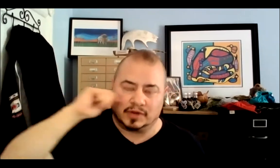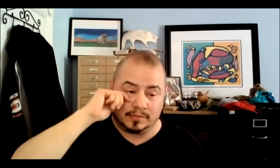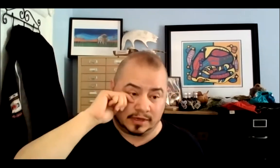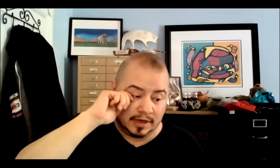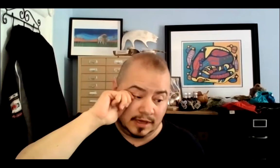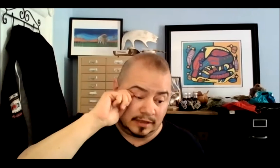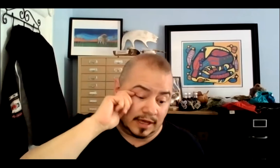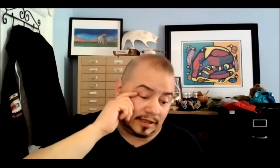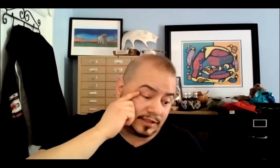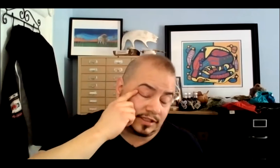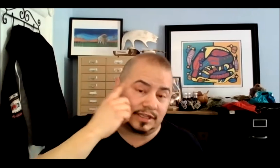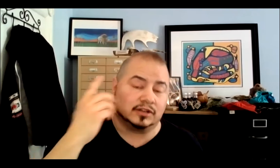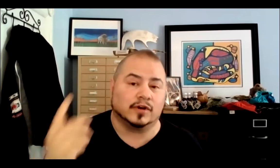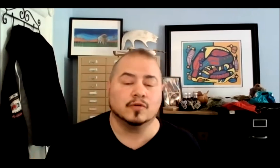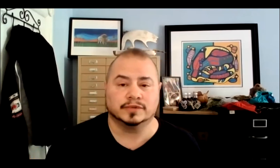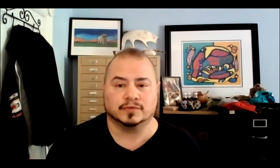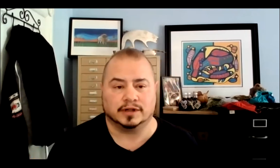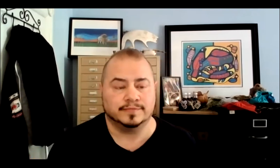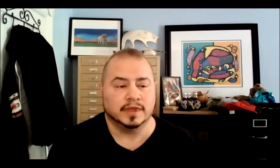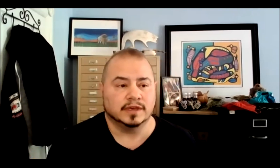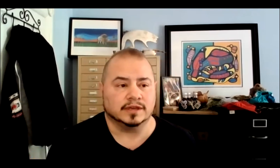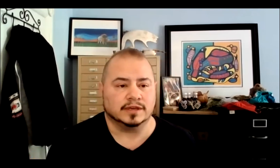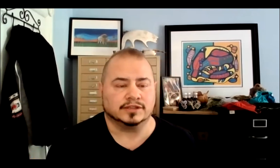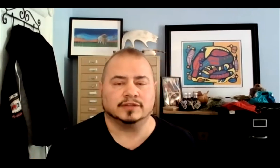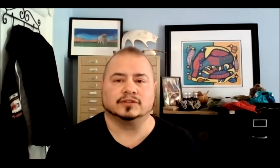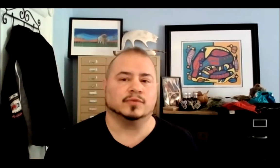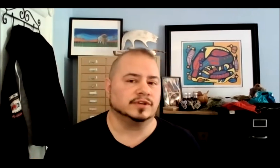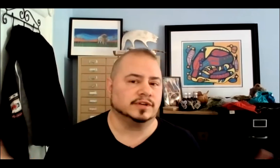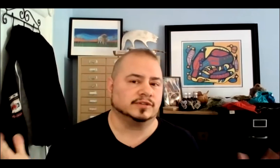coming, and that light's a signal of hope as well, it's not that the winter doesn't